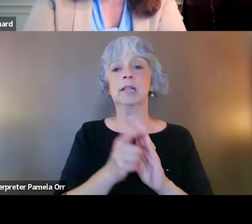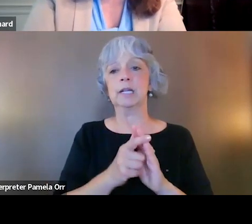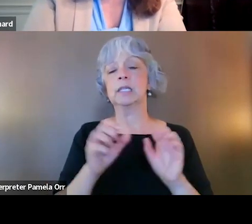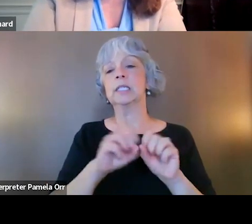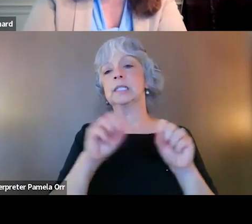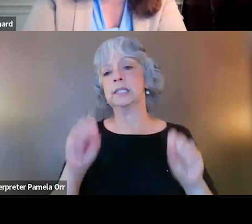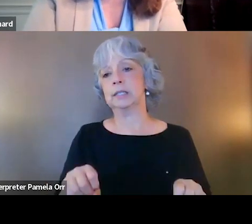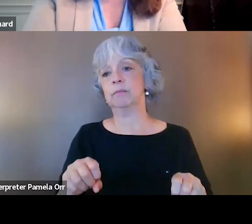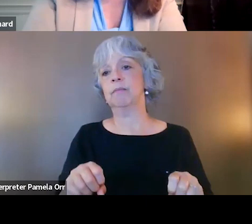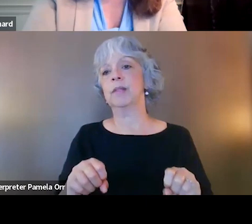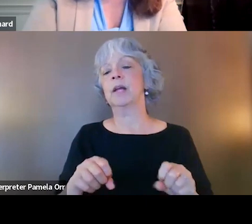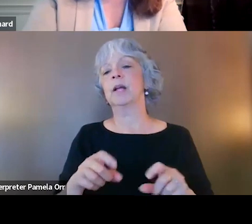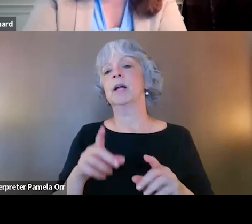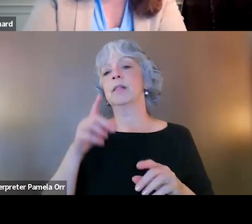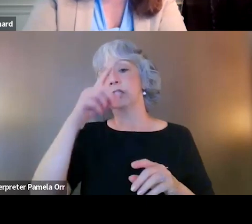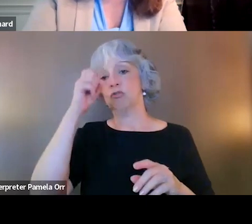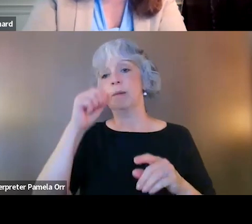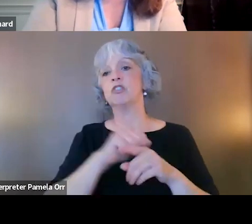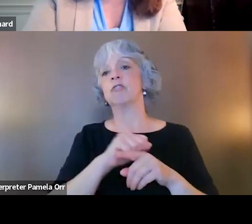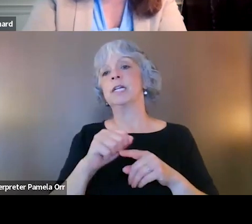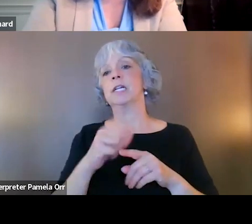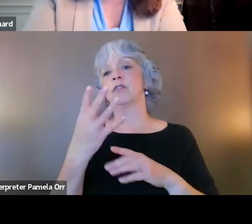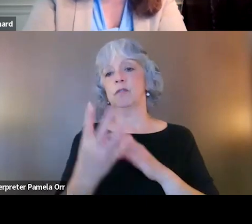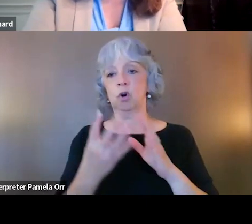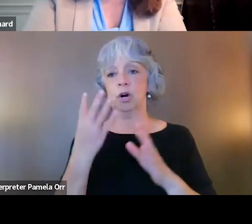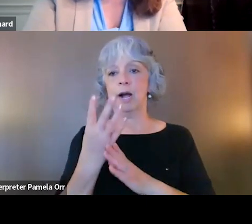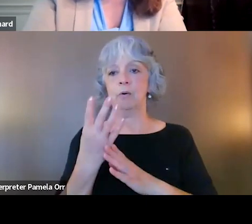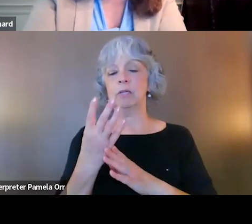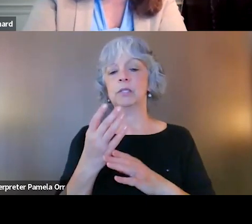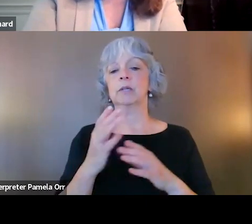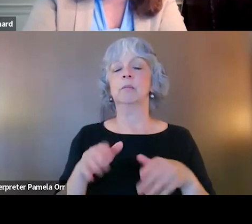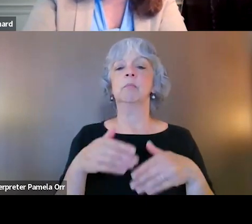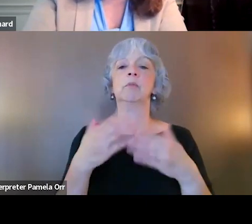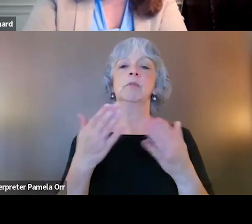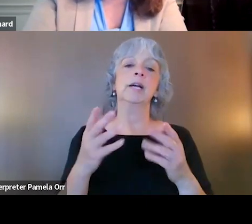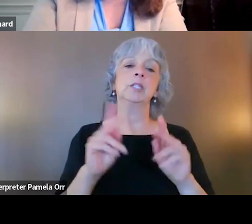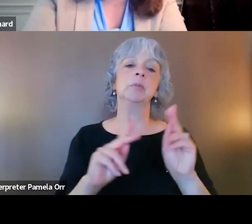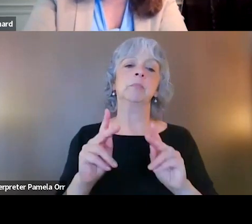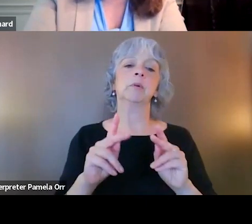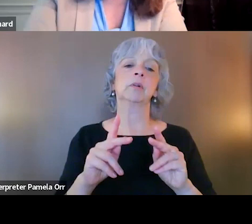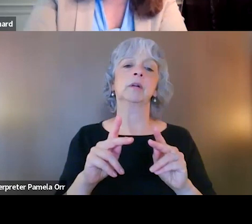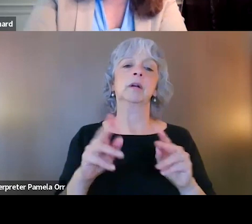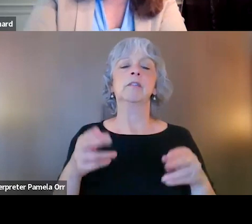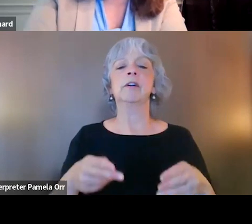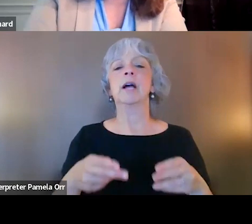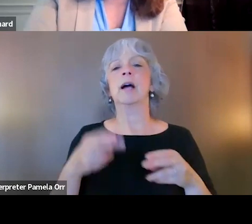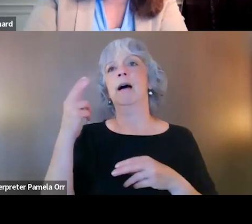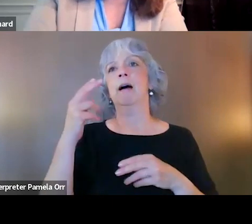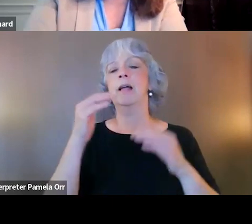So this trauma training is a four hour training to give folks a really high level overview of what trauma is